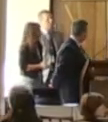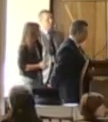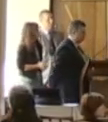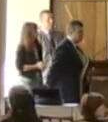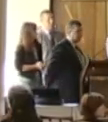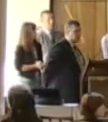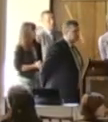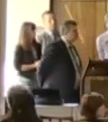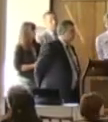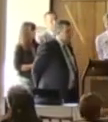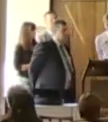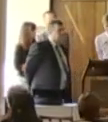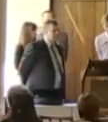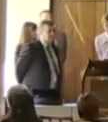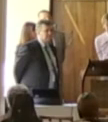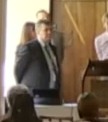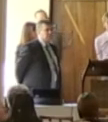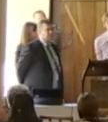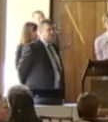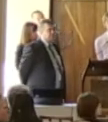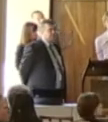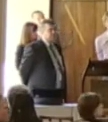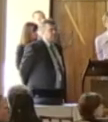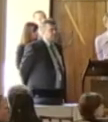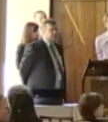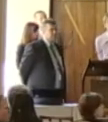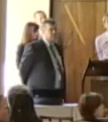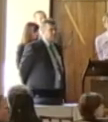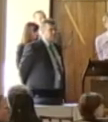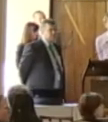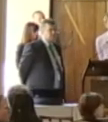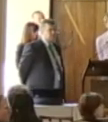not that or more well how do you mean by attribute in place well I remember when